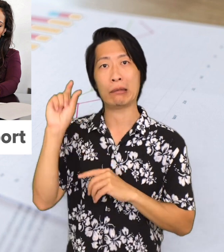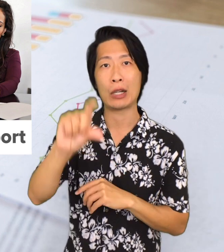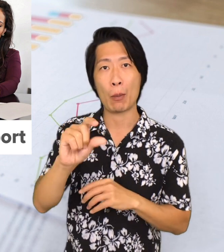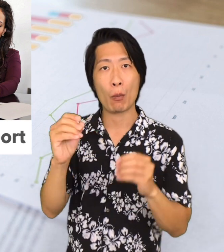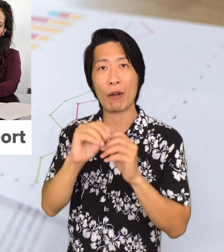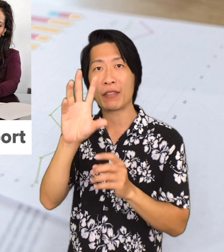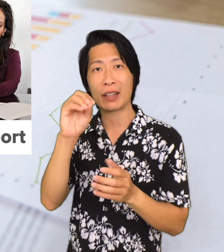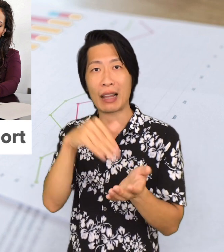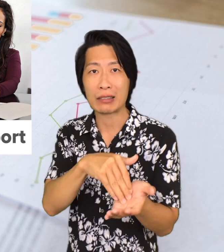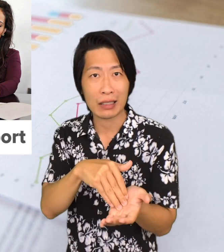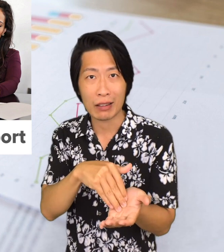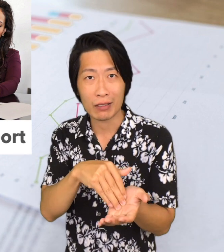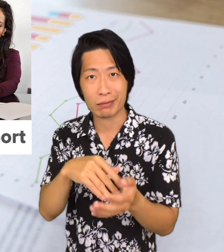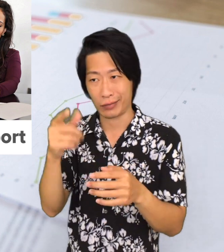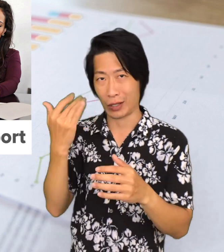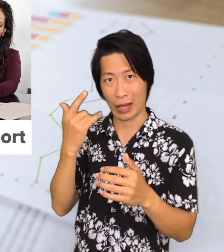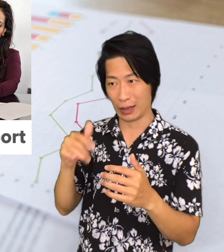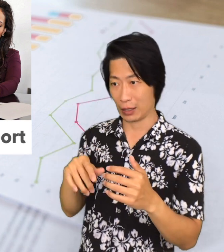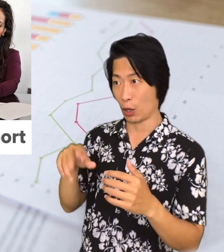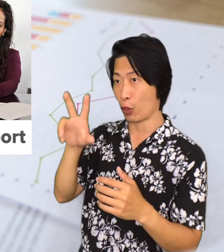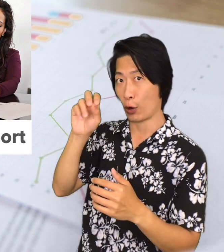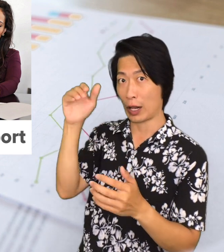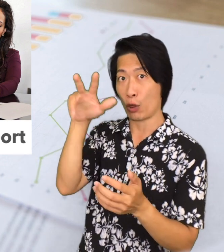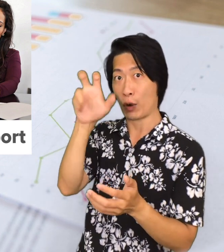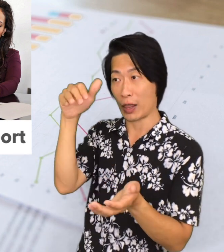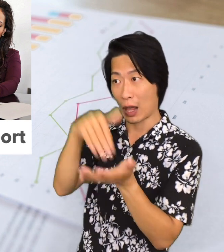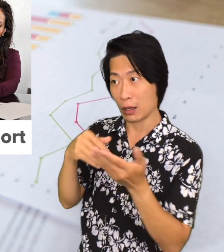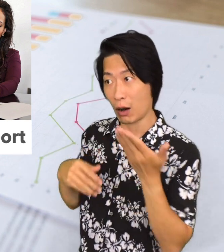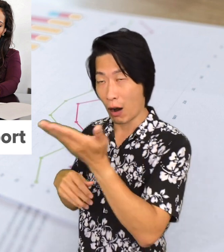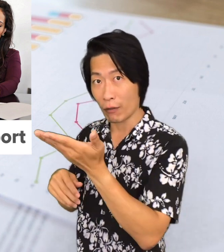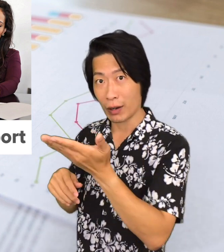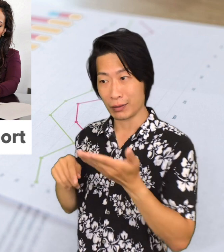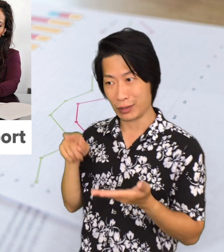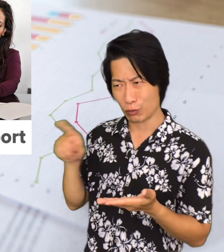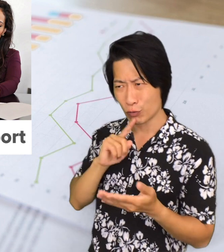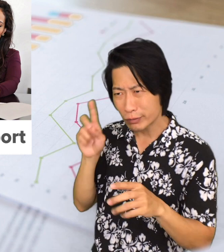to cover that $50,000 difference.